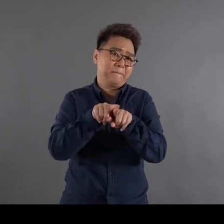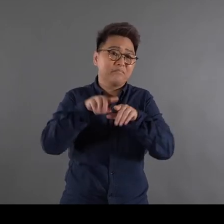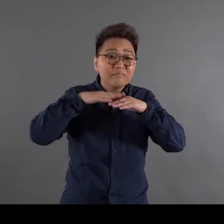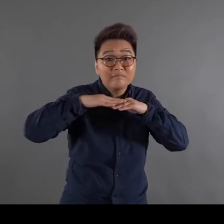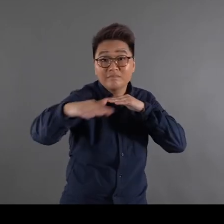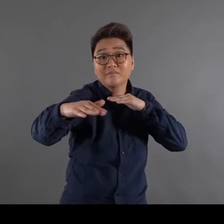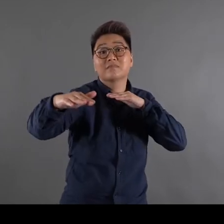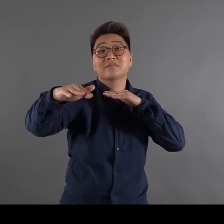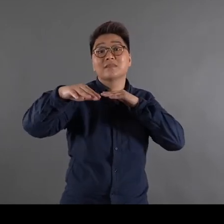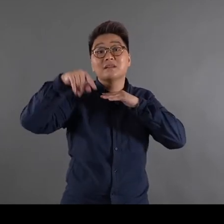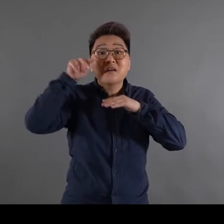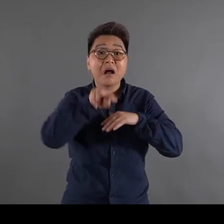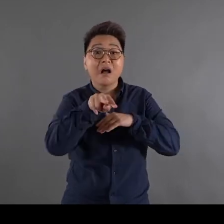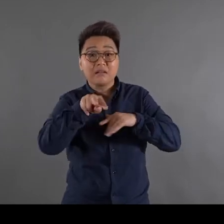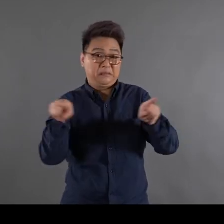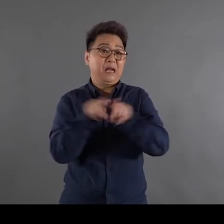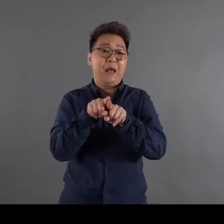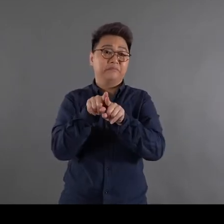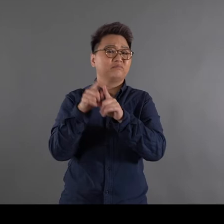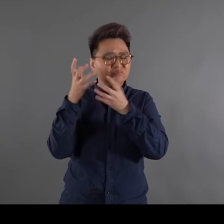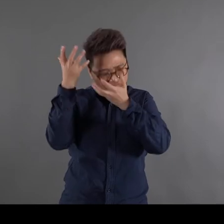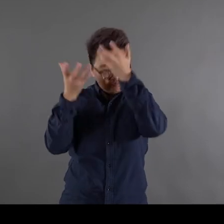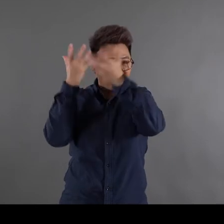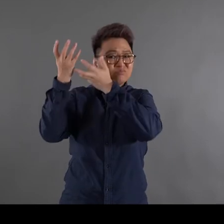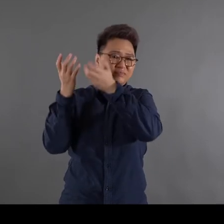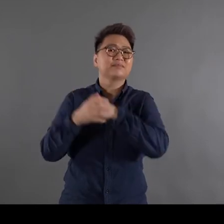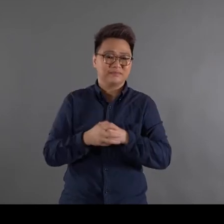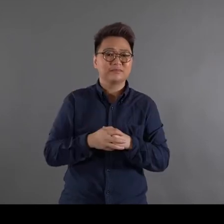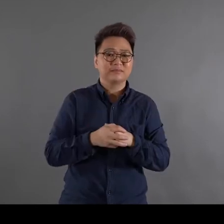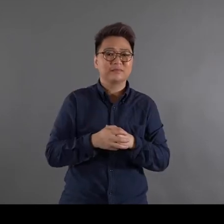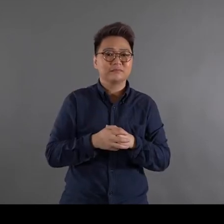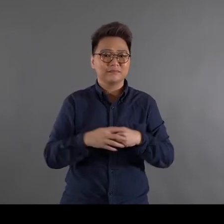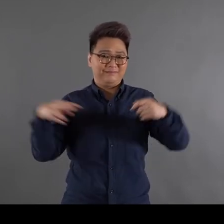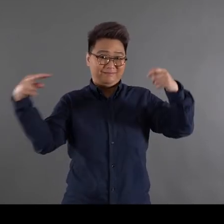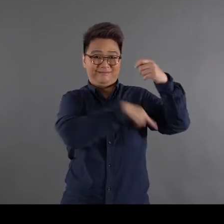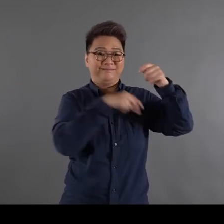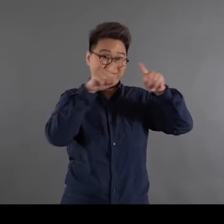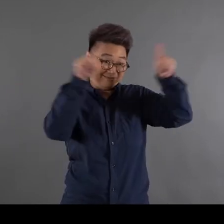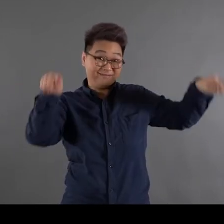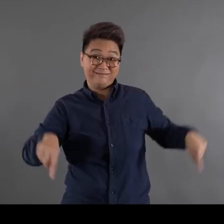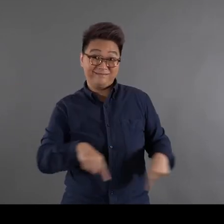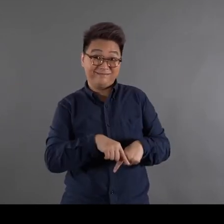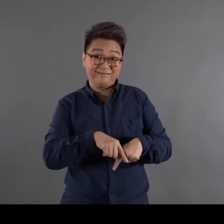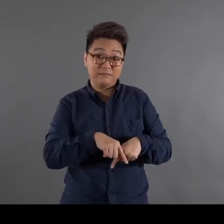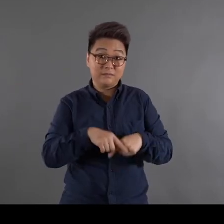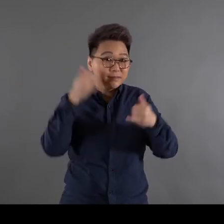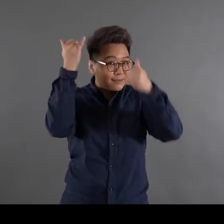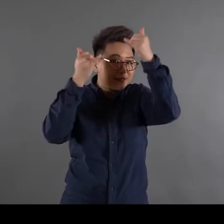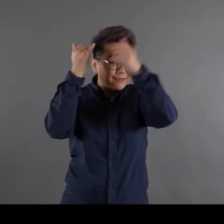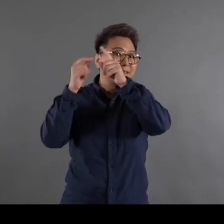is to me also abstract If you remove the upper part the bottom part is abstract isn’t it?